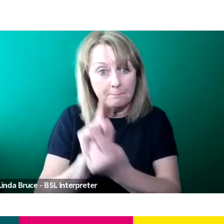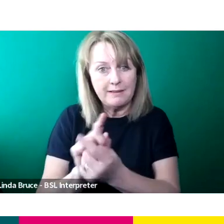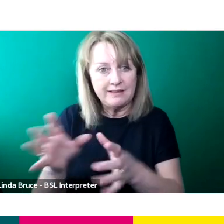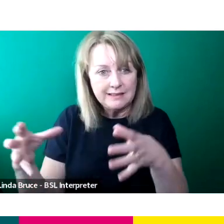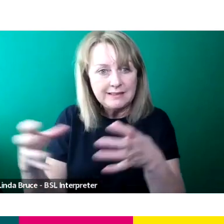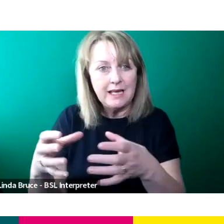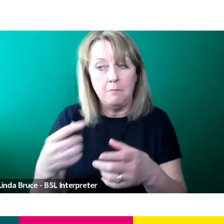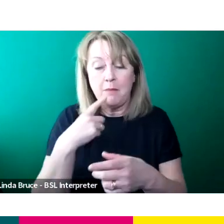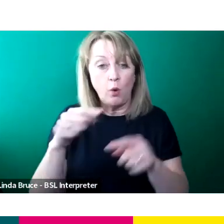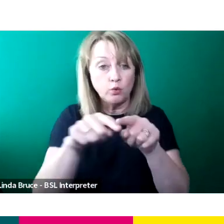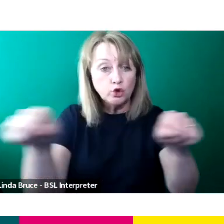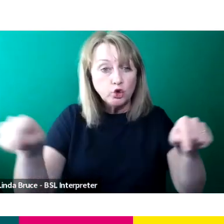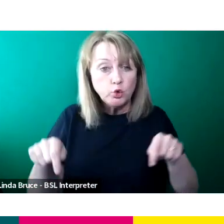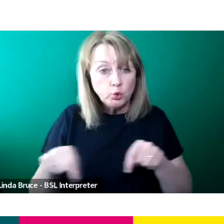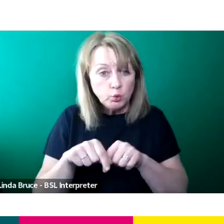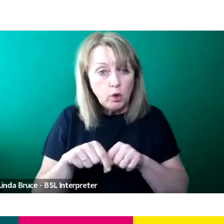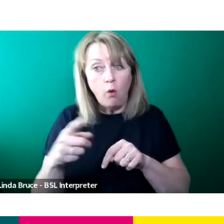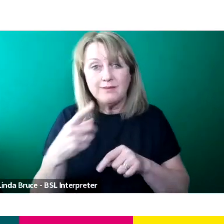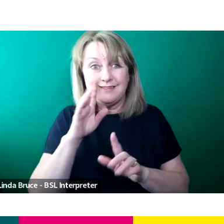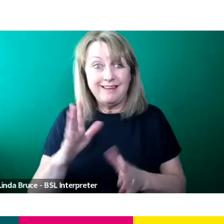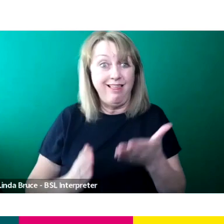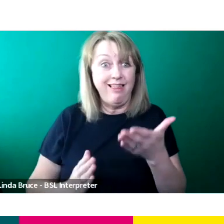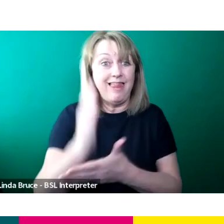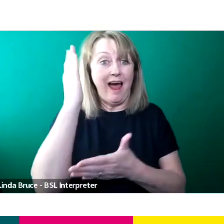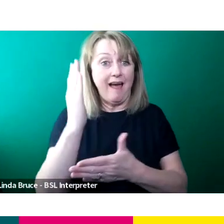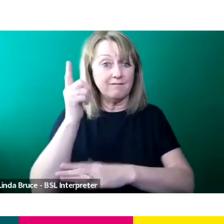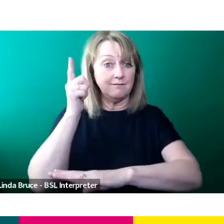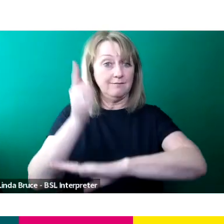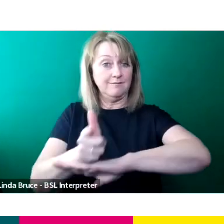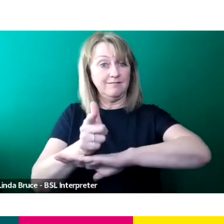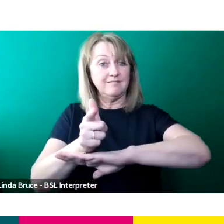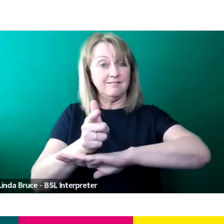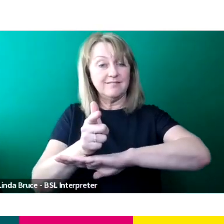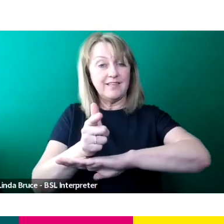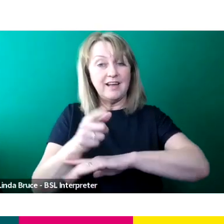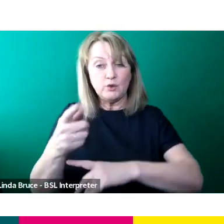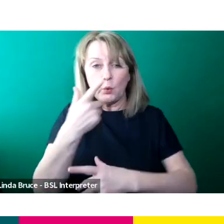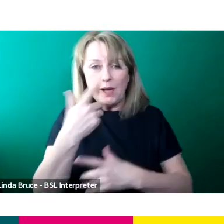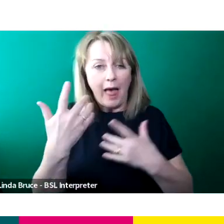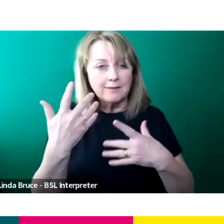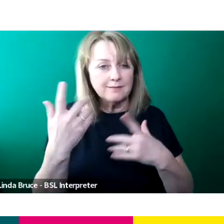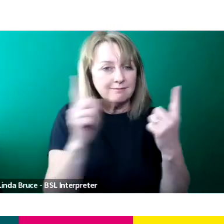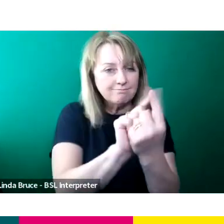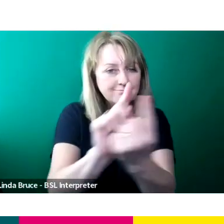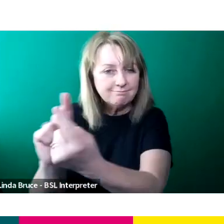the studio, see a live show recording and it's just able to network and meet new people and to boost the CV.